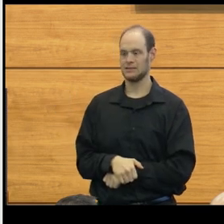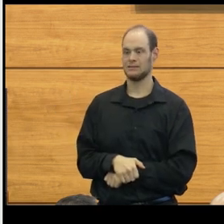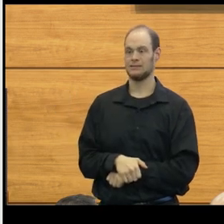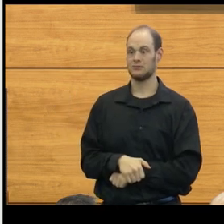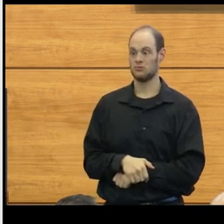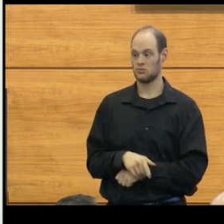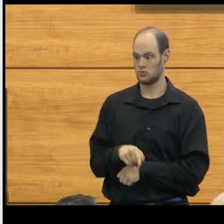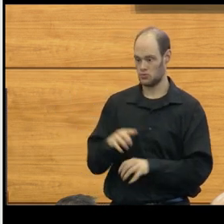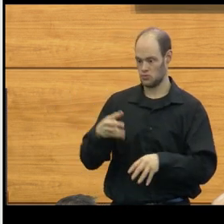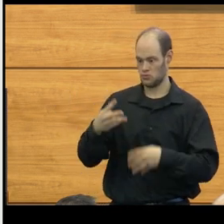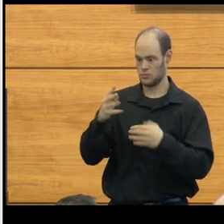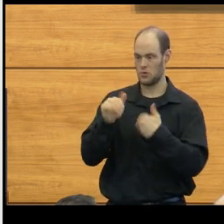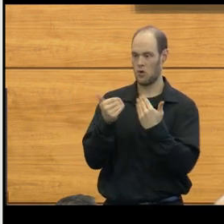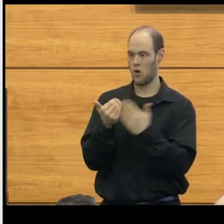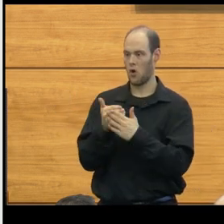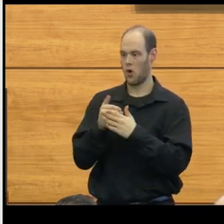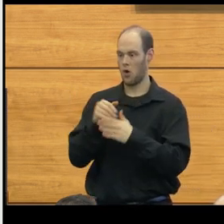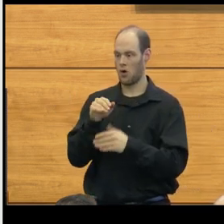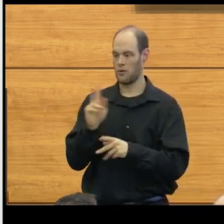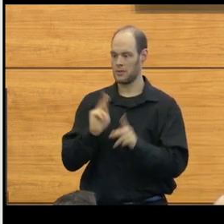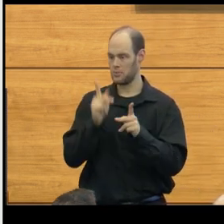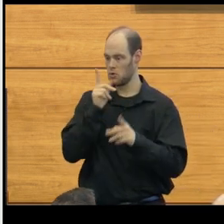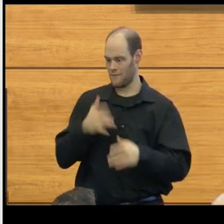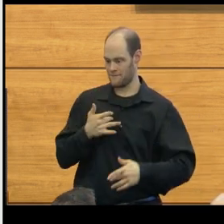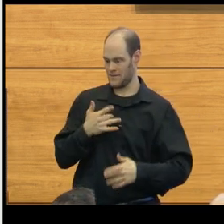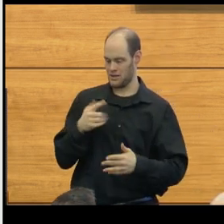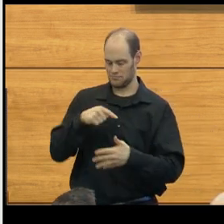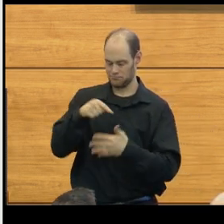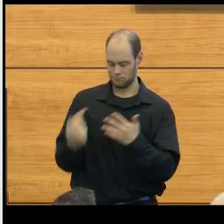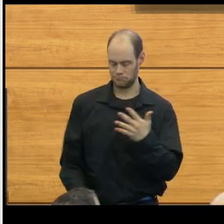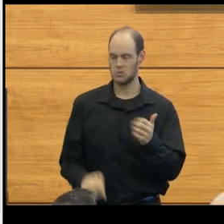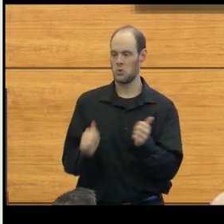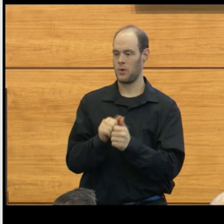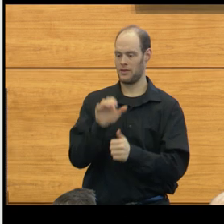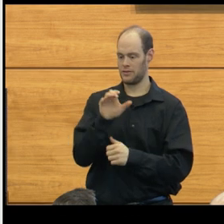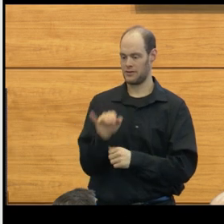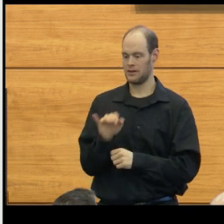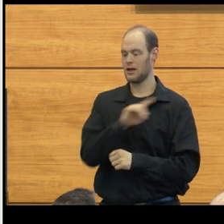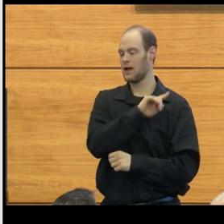If you look at all of the symptoms and all the things that have been associated with chiaris, however,